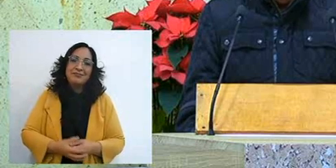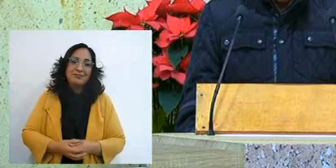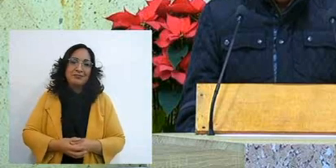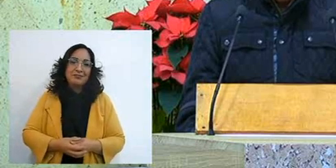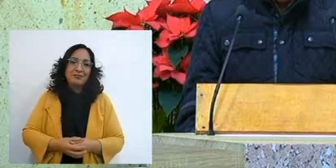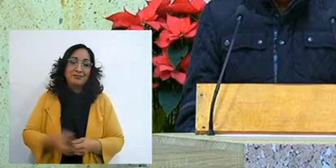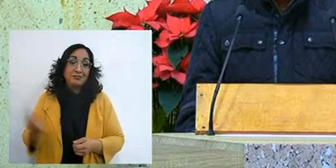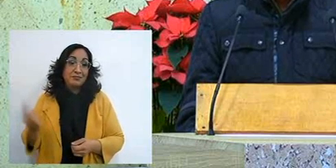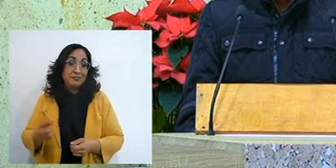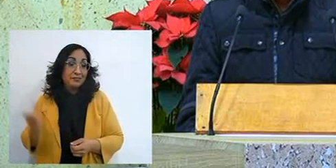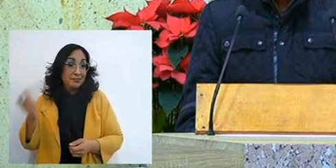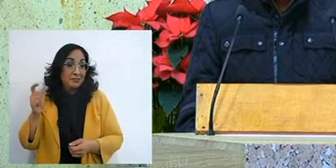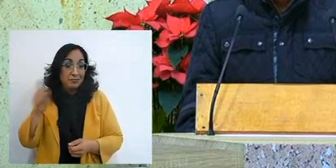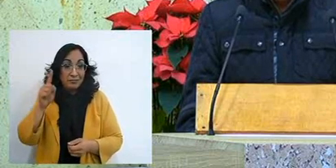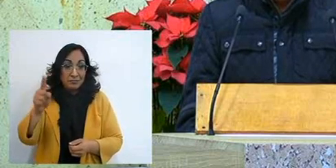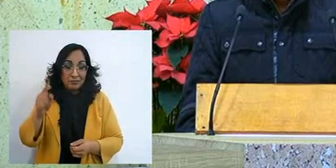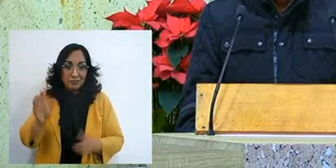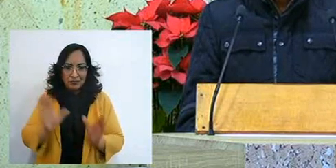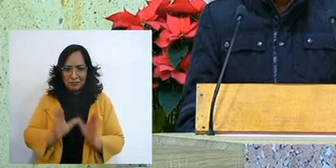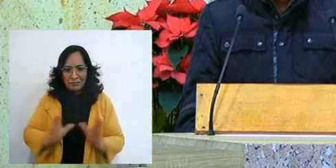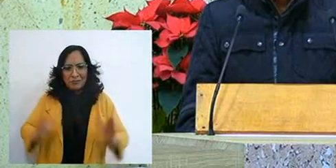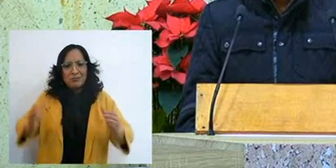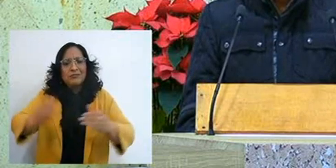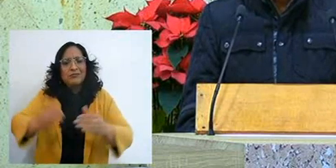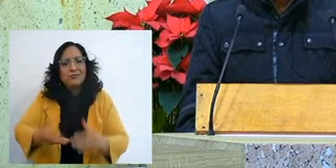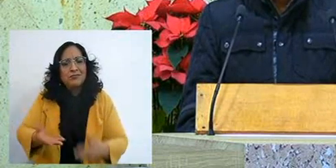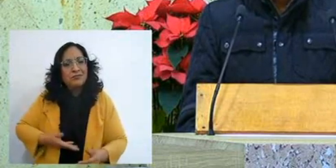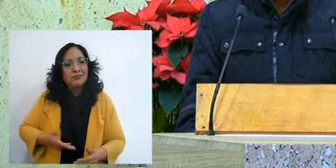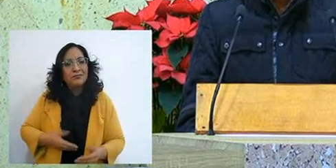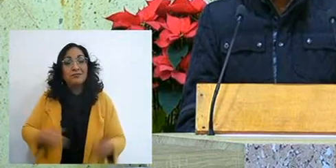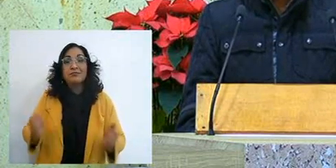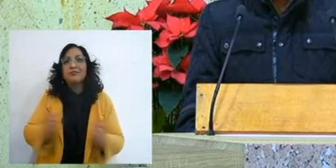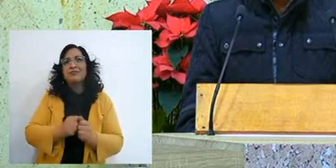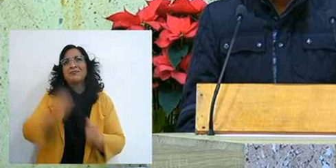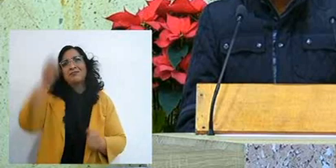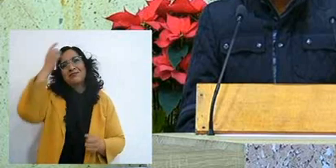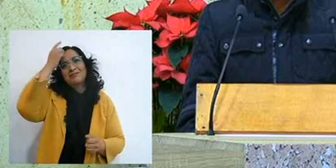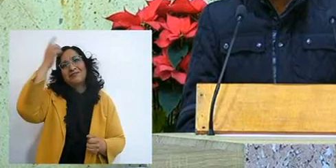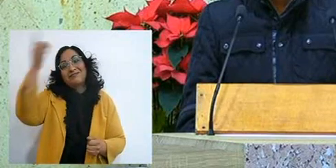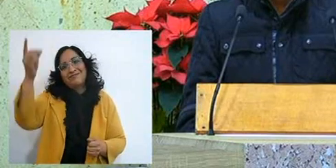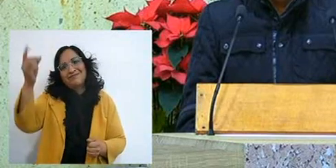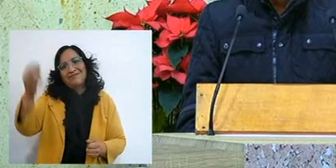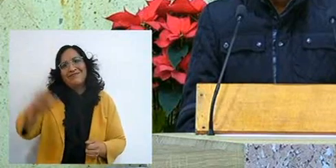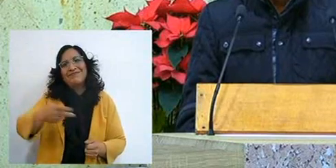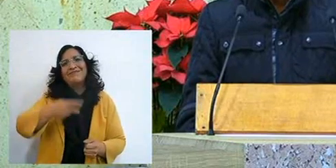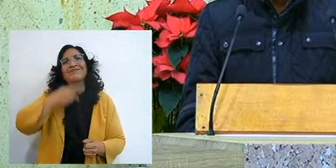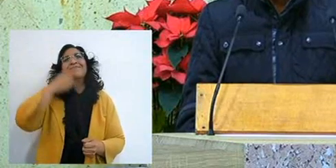that when you have that Communion with him, you can talk to him as I said with that trust, with that love,